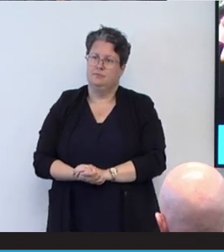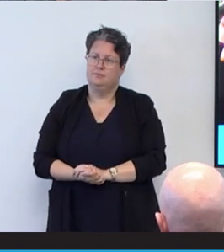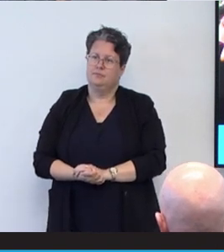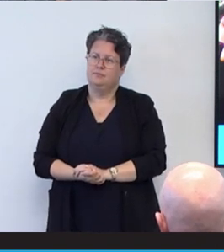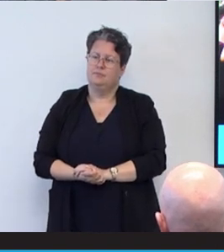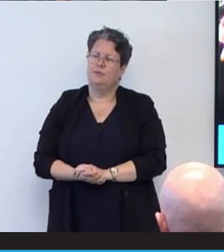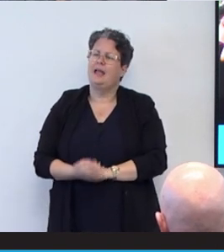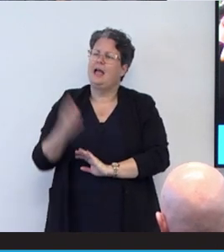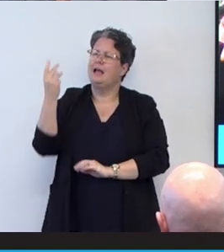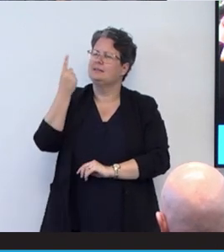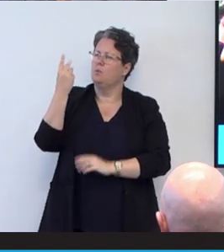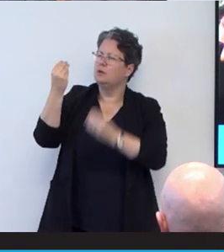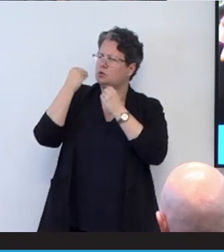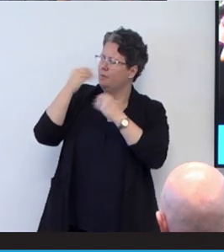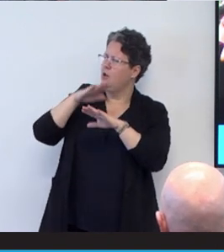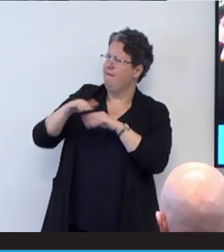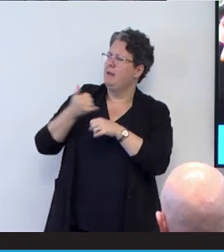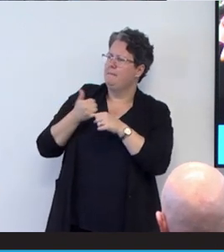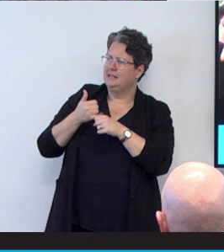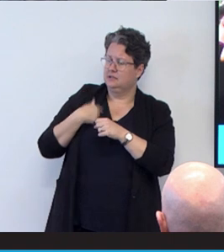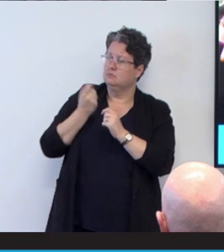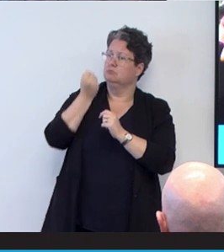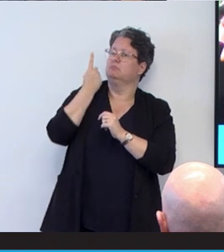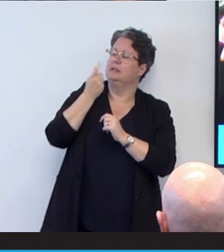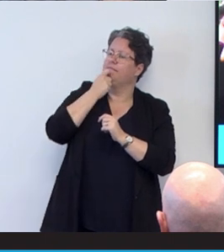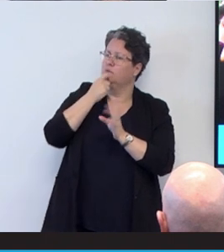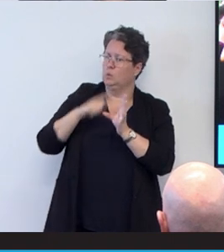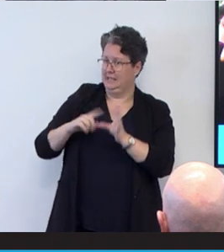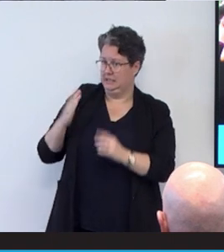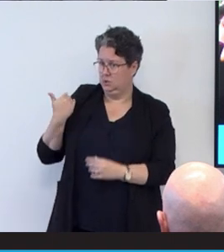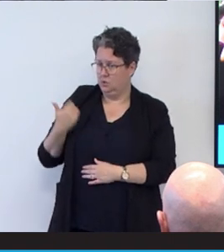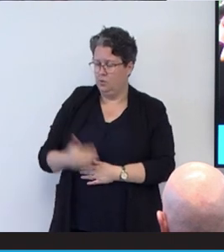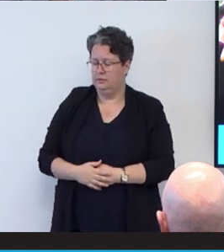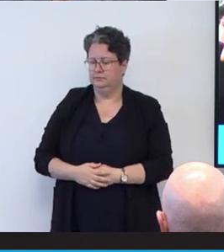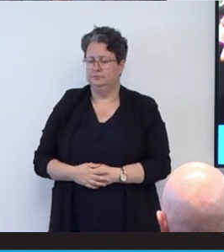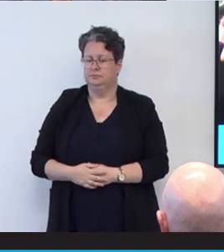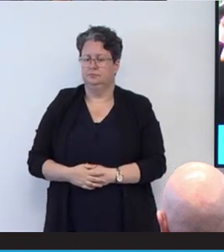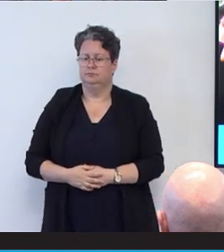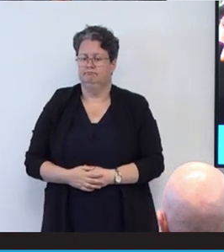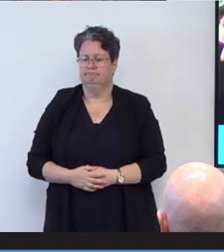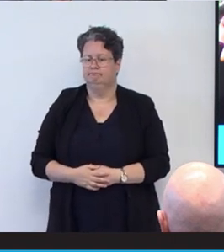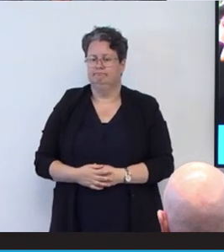taught me a few years ago, and that lesson has stayed with me for a long